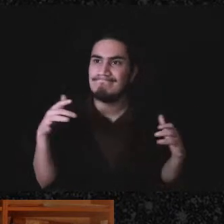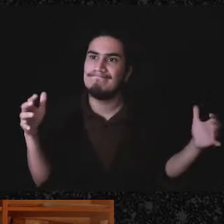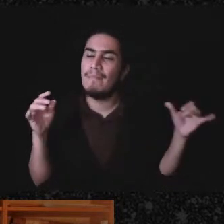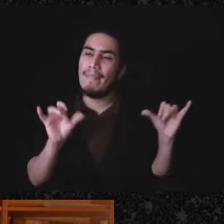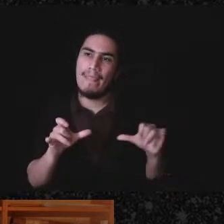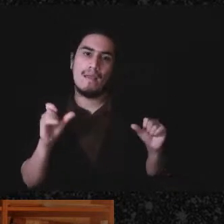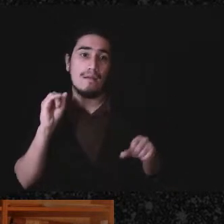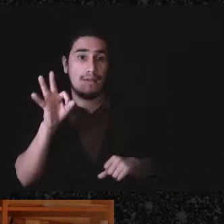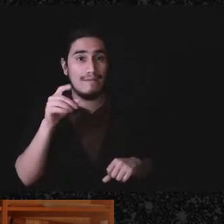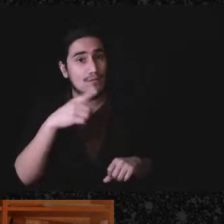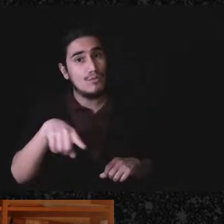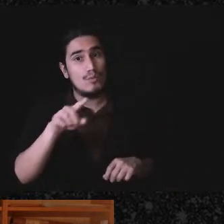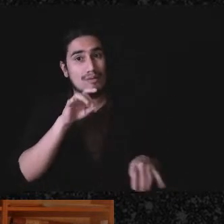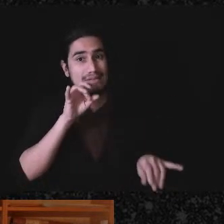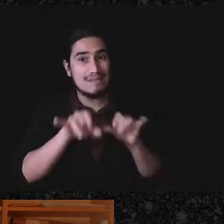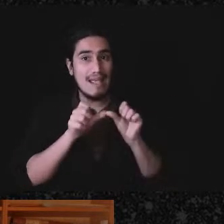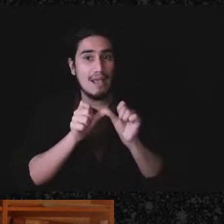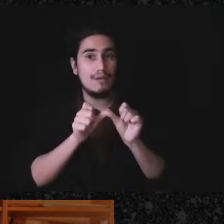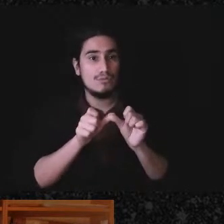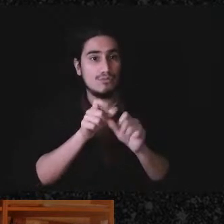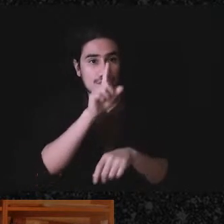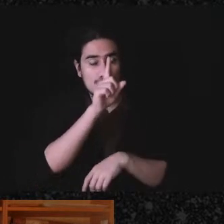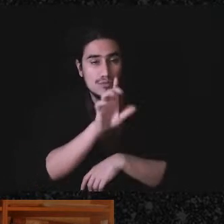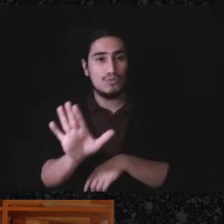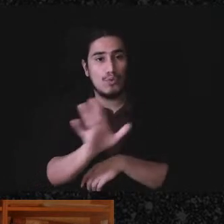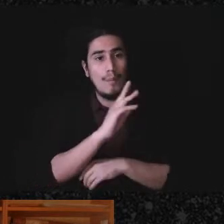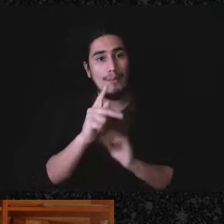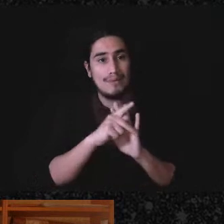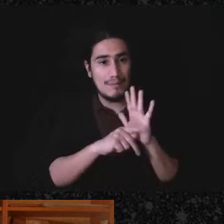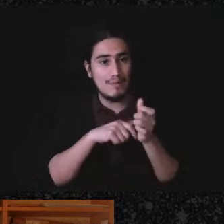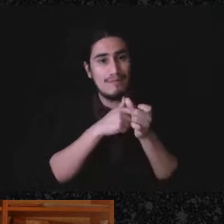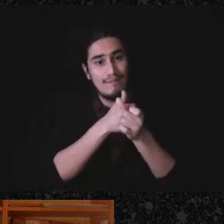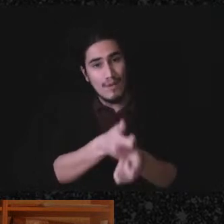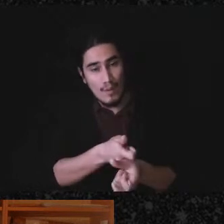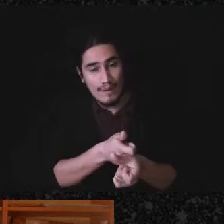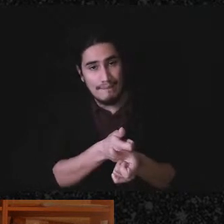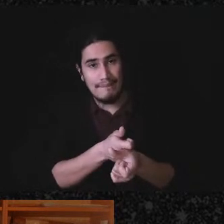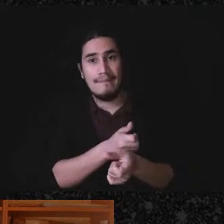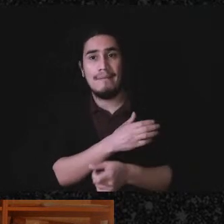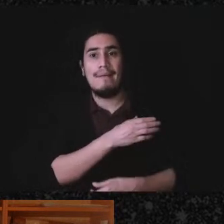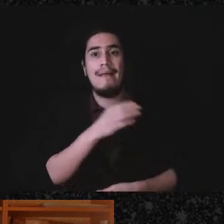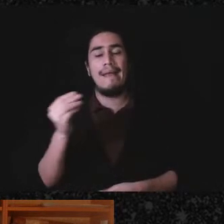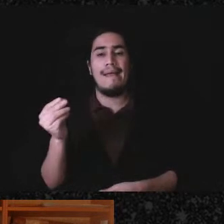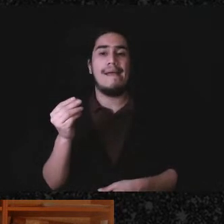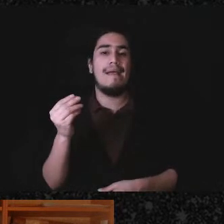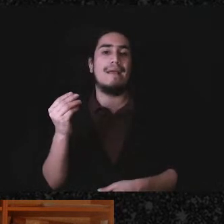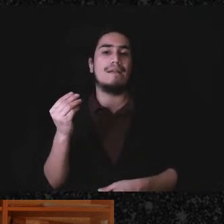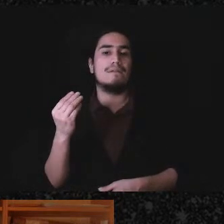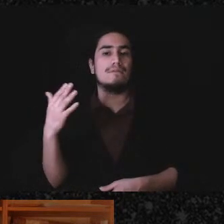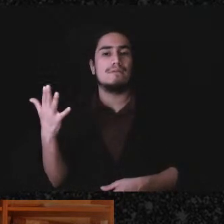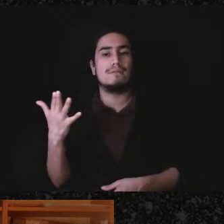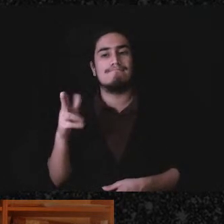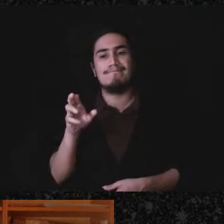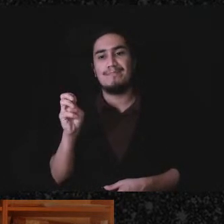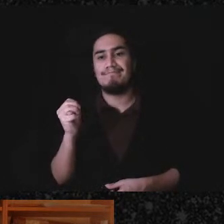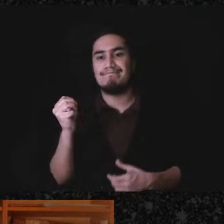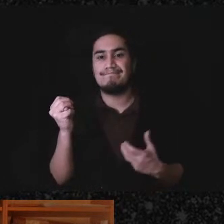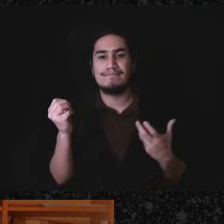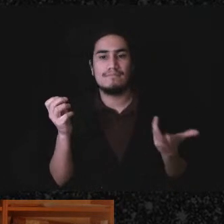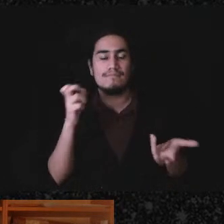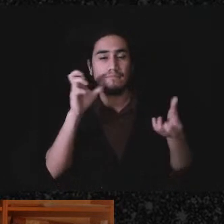staying as true as you can to your principles and, not letting some of the